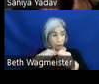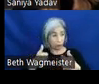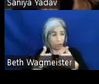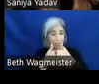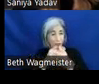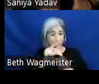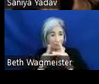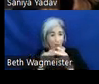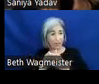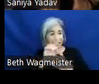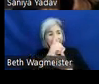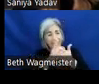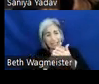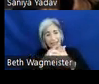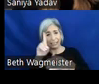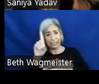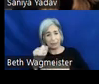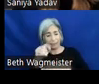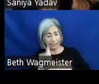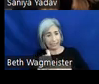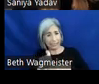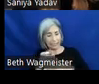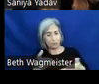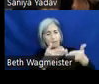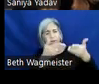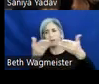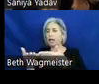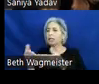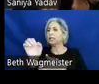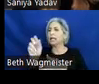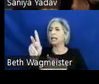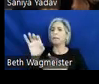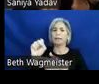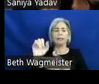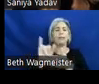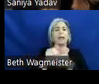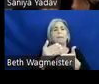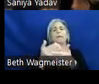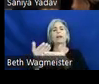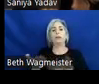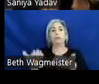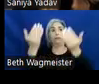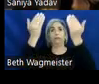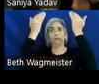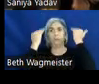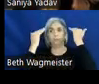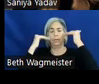needs in this year provides elements which prevent overstimulation and fatigue for all users.